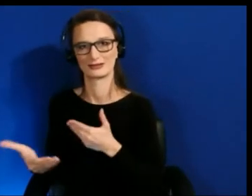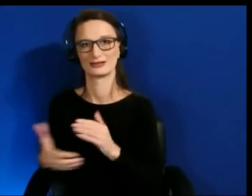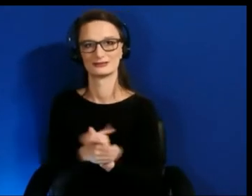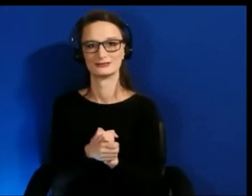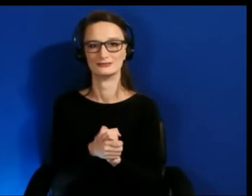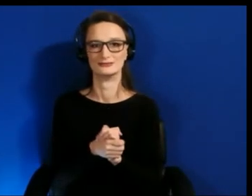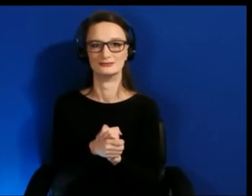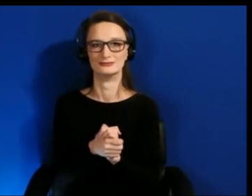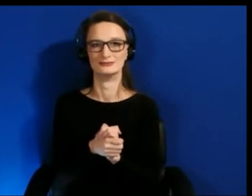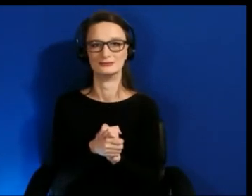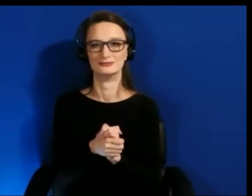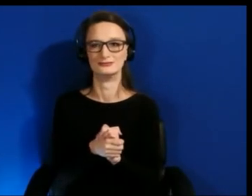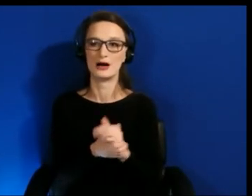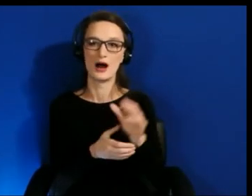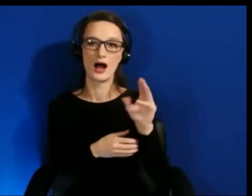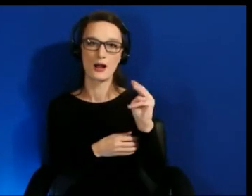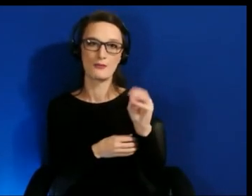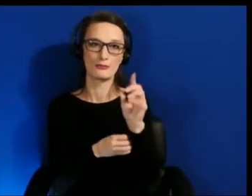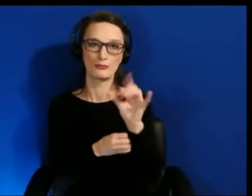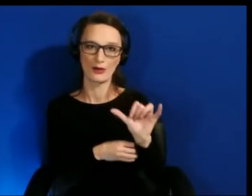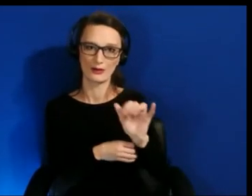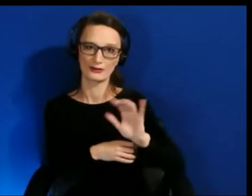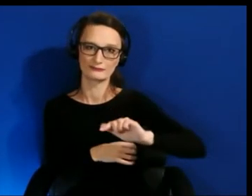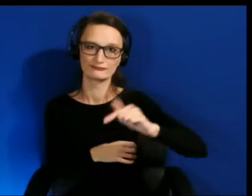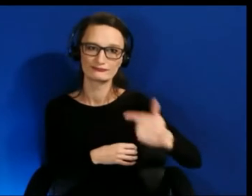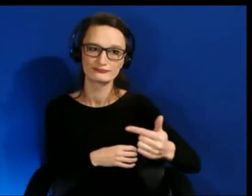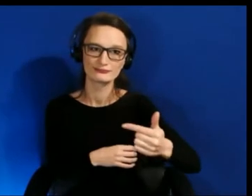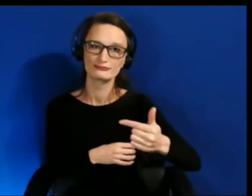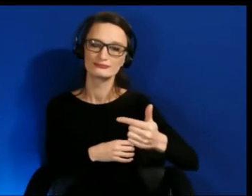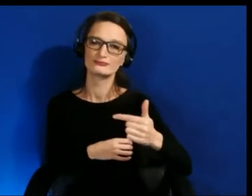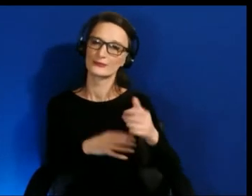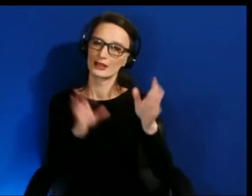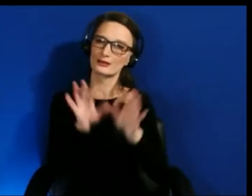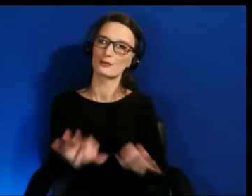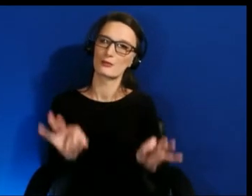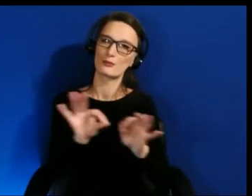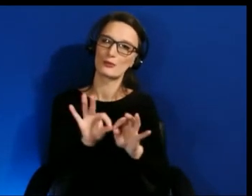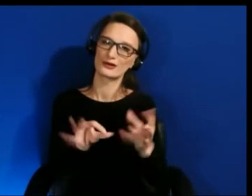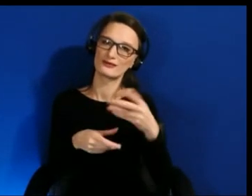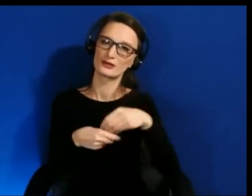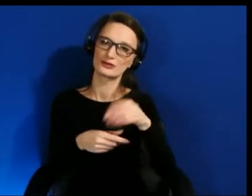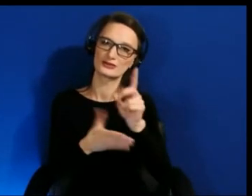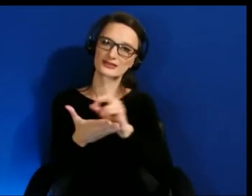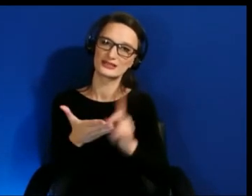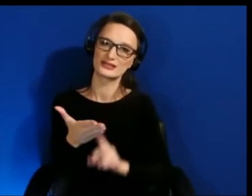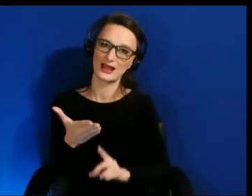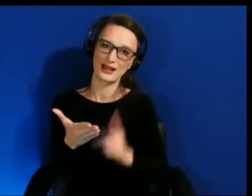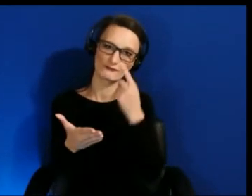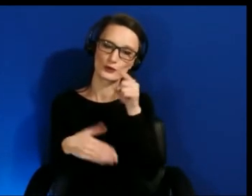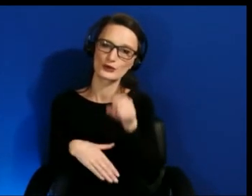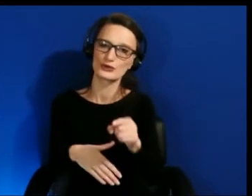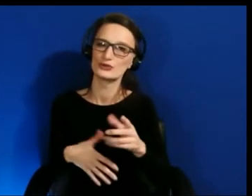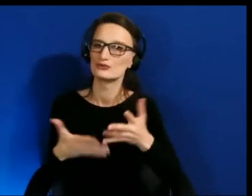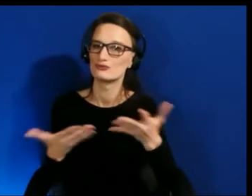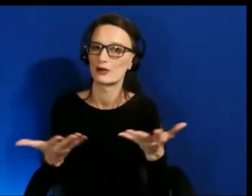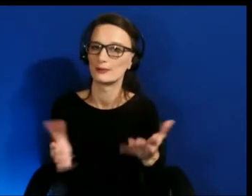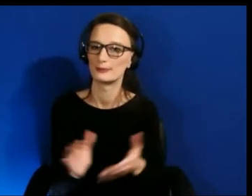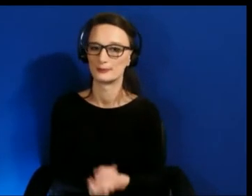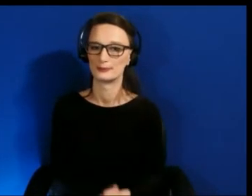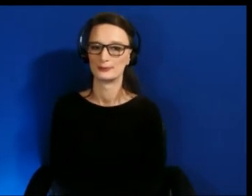Molly, over to you. The imperatives of inclusive design in this space from your perspective? Okay, yeah.